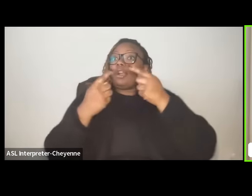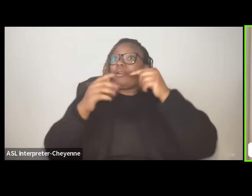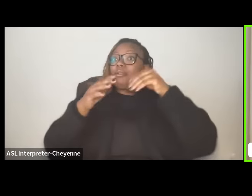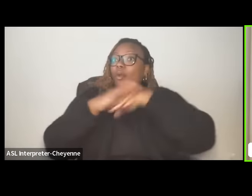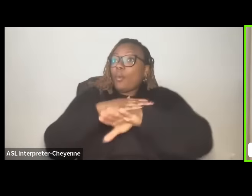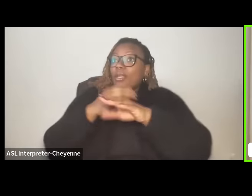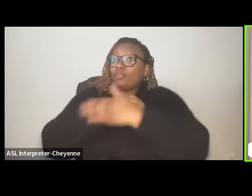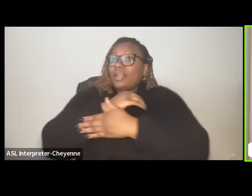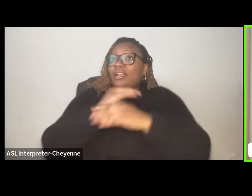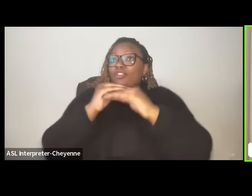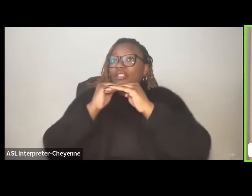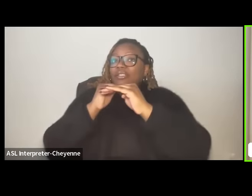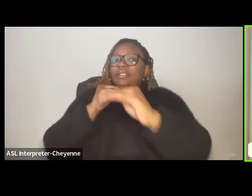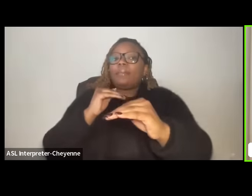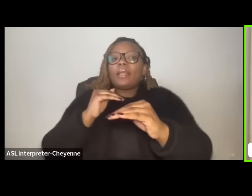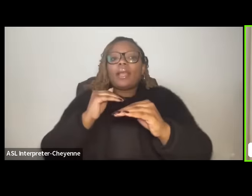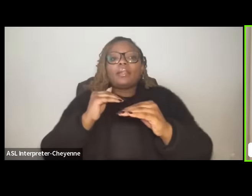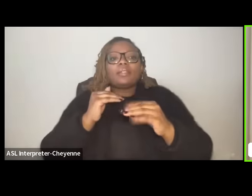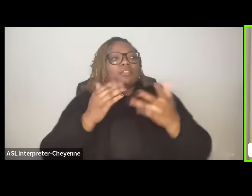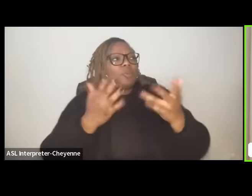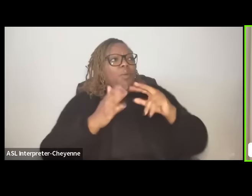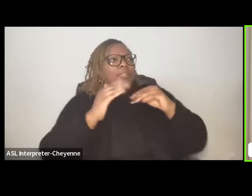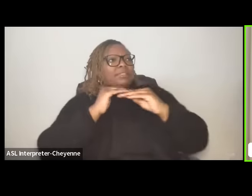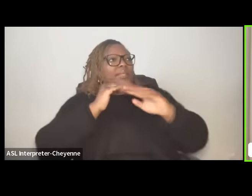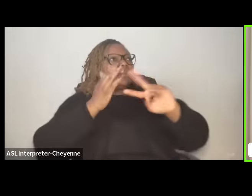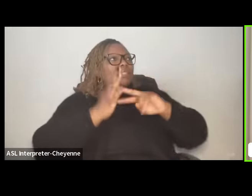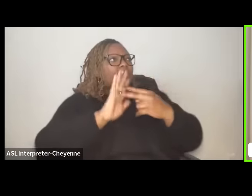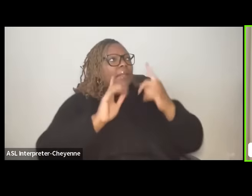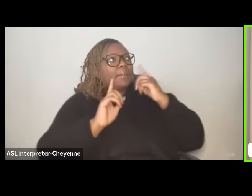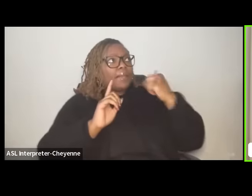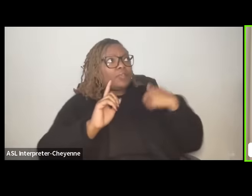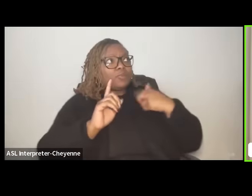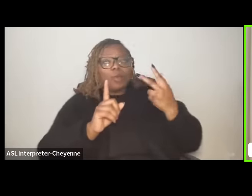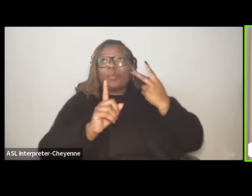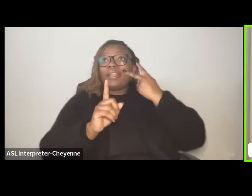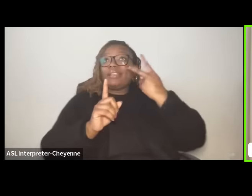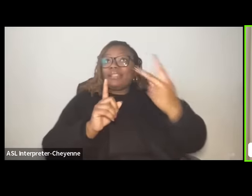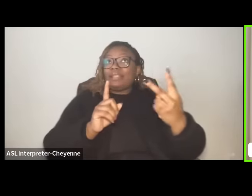other being well what does stabilization mean because what we view as stabilization is very